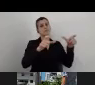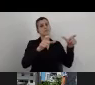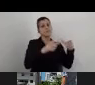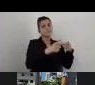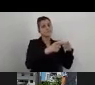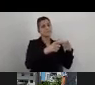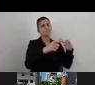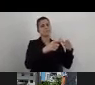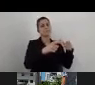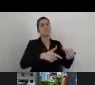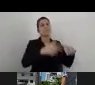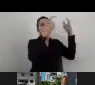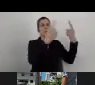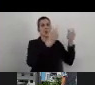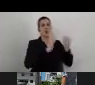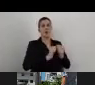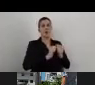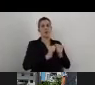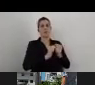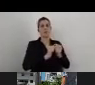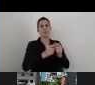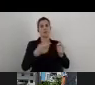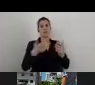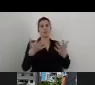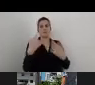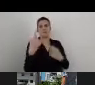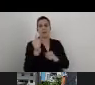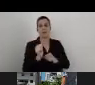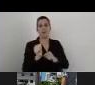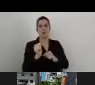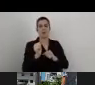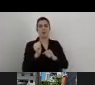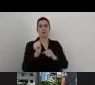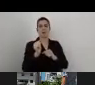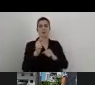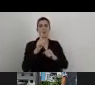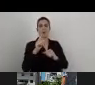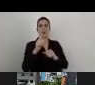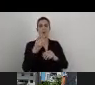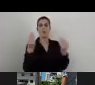of one part of the accessibility, and not the whole vision.